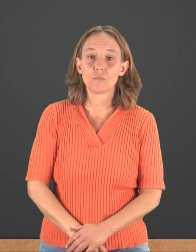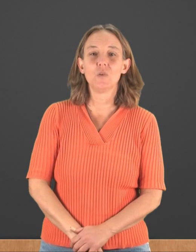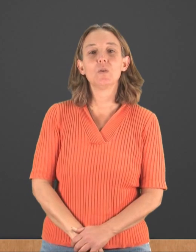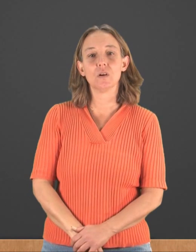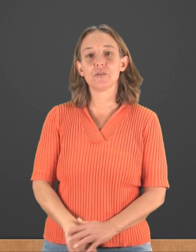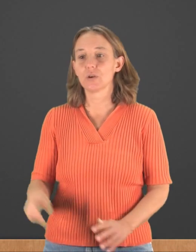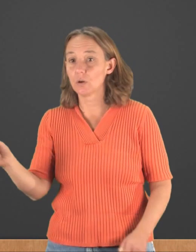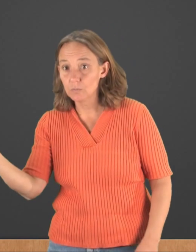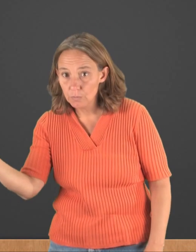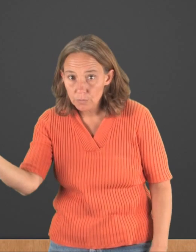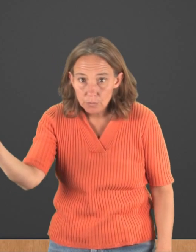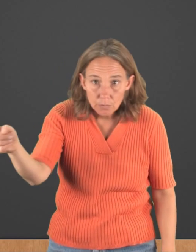You can also go